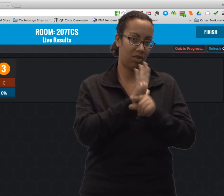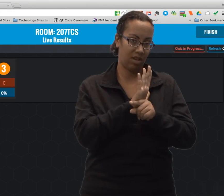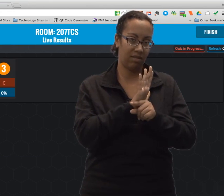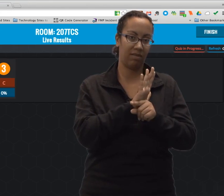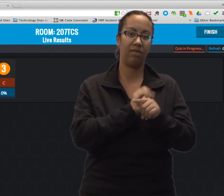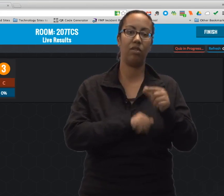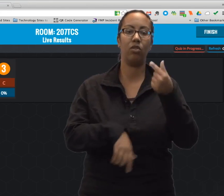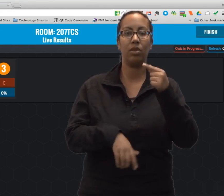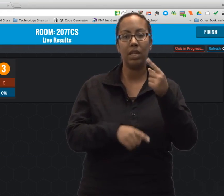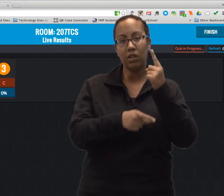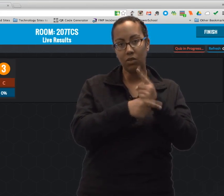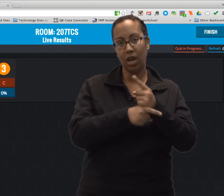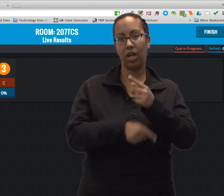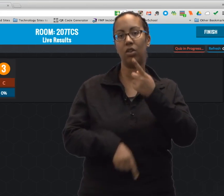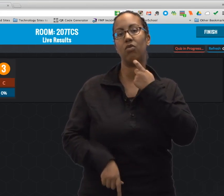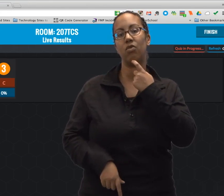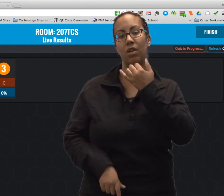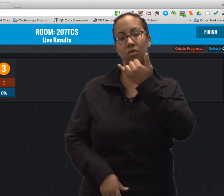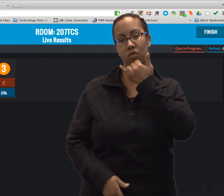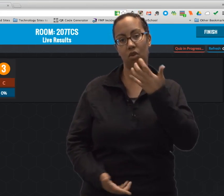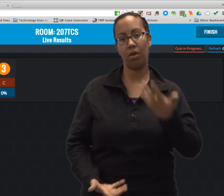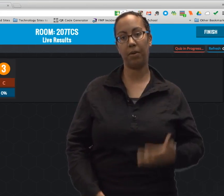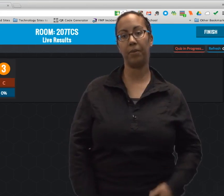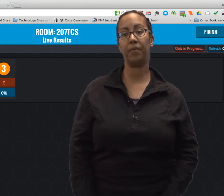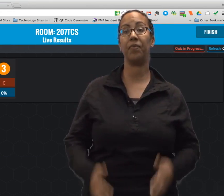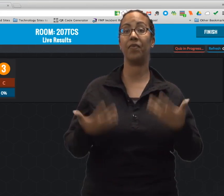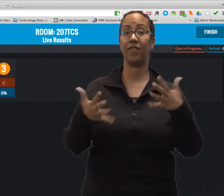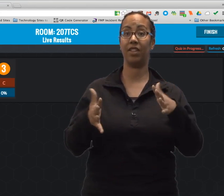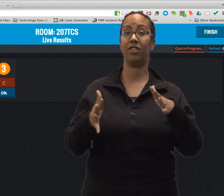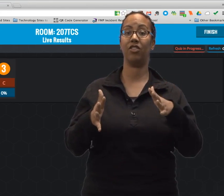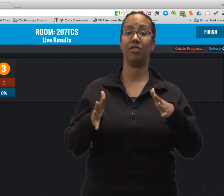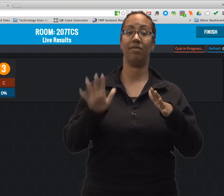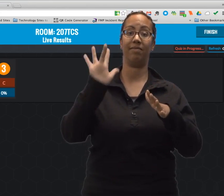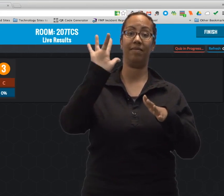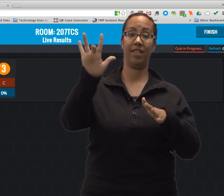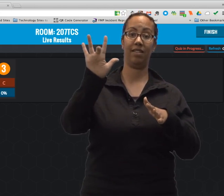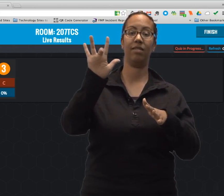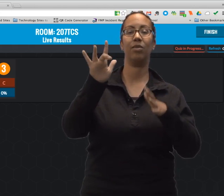If there's no grade there it means that I have to grade it. If it's green it's right. If it's red it's wrong.